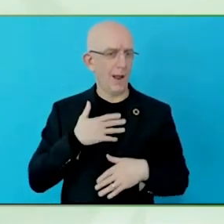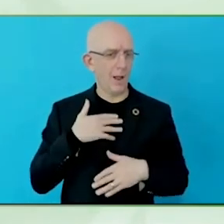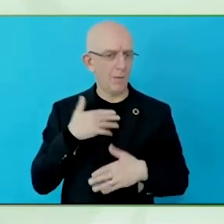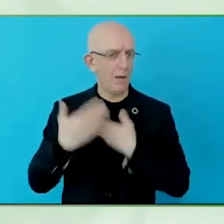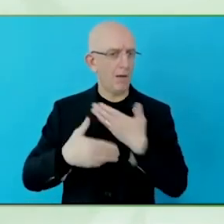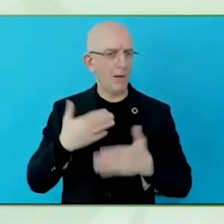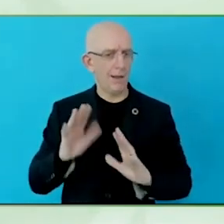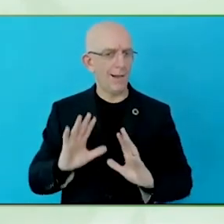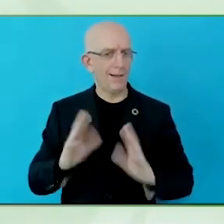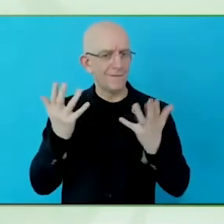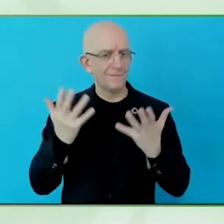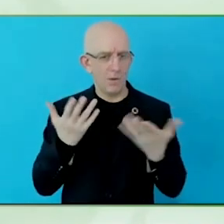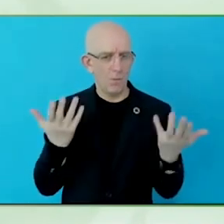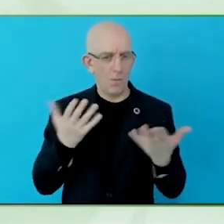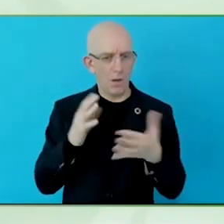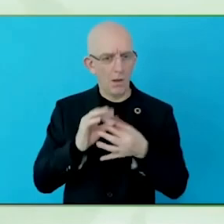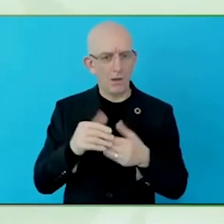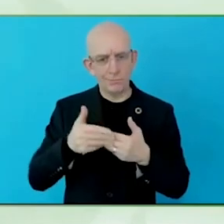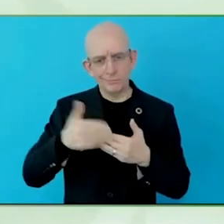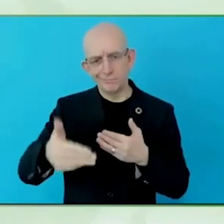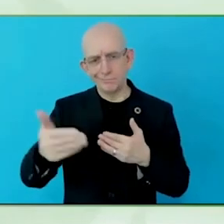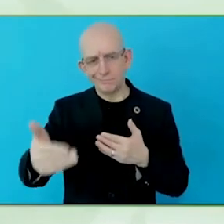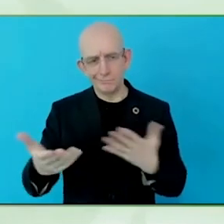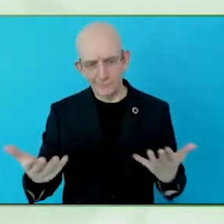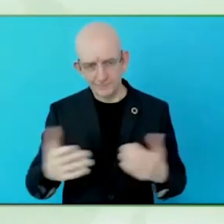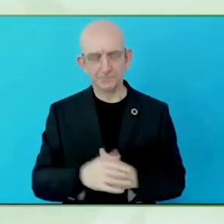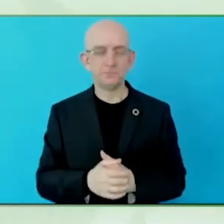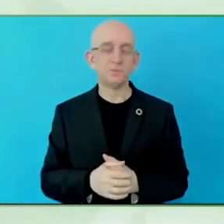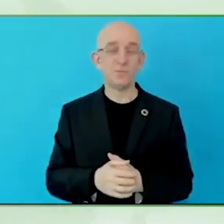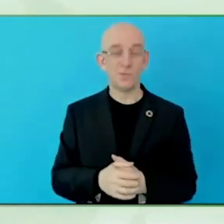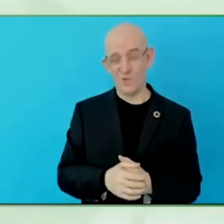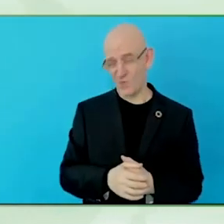happening everywhere, and also getting into the field of assistive